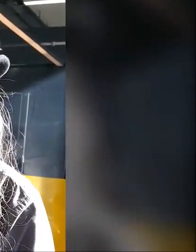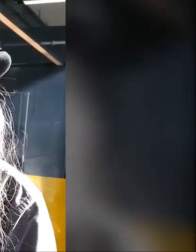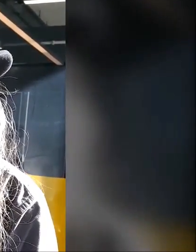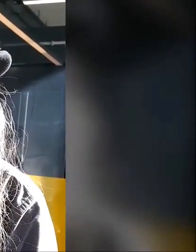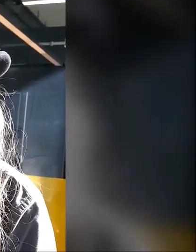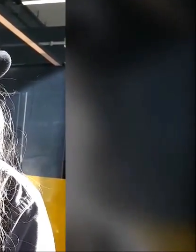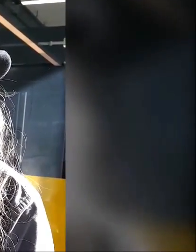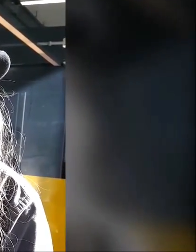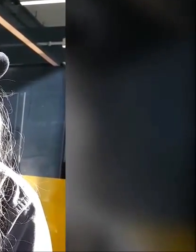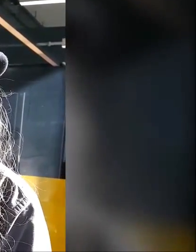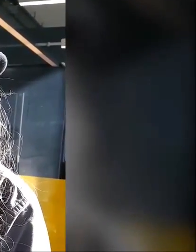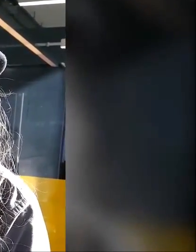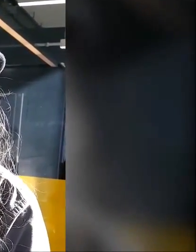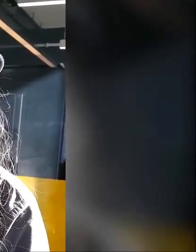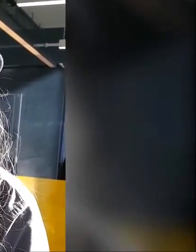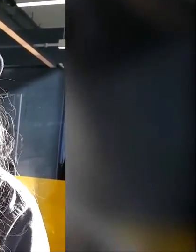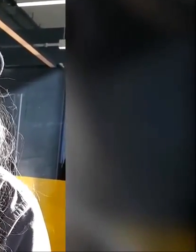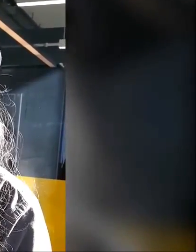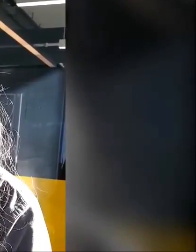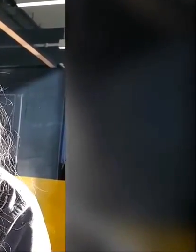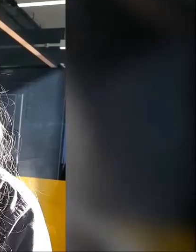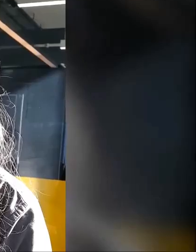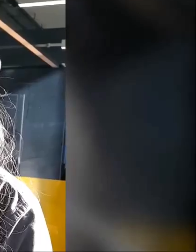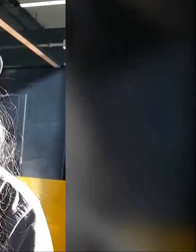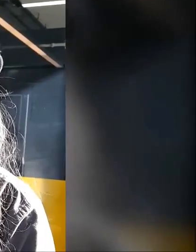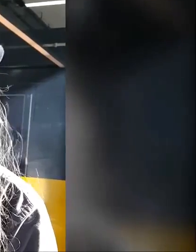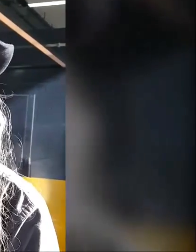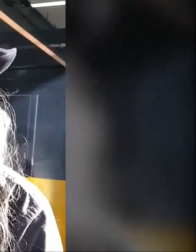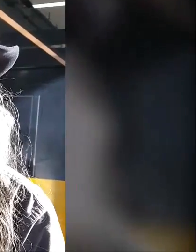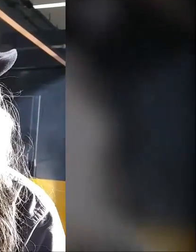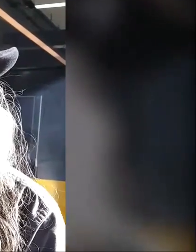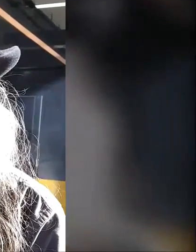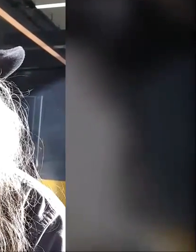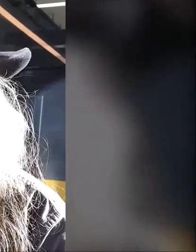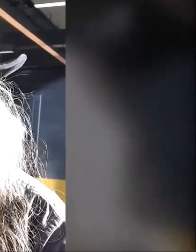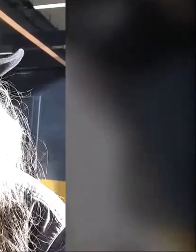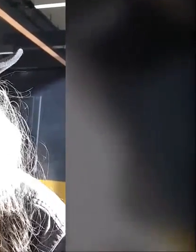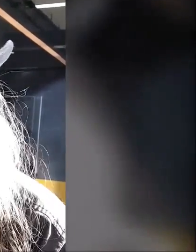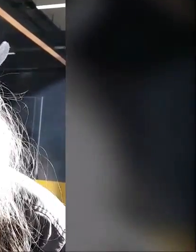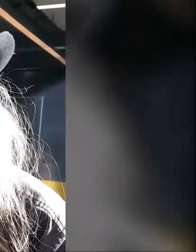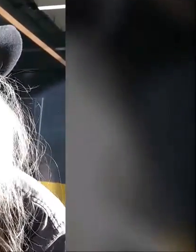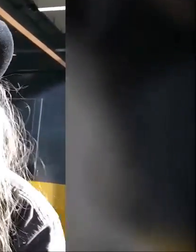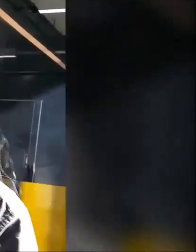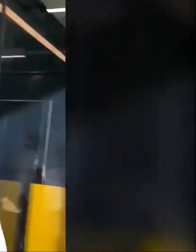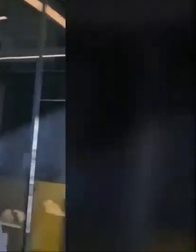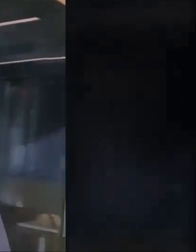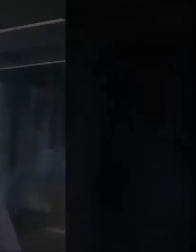So I'm so grateful LaTiesha for your help to get the work done and we'll do the best we can